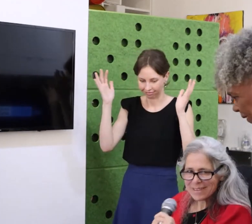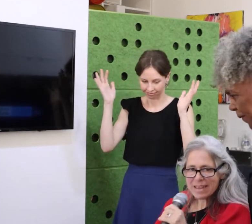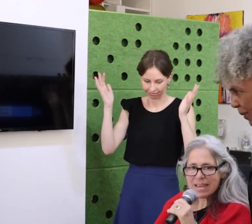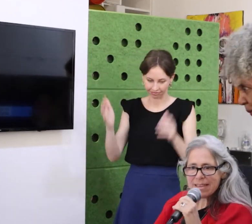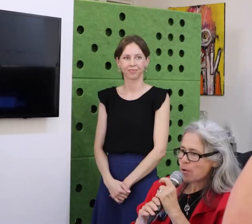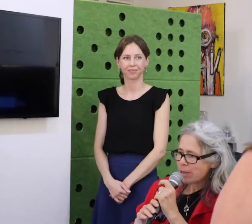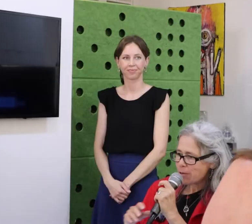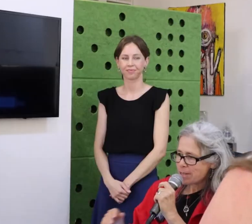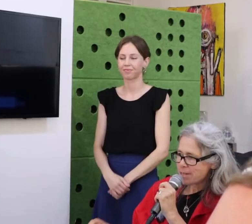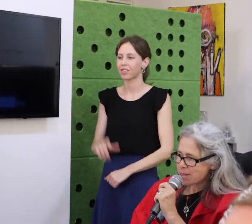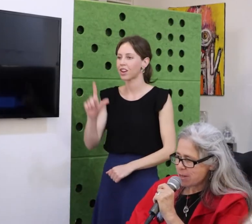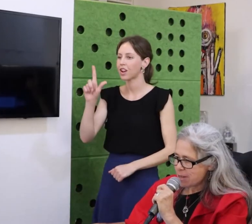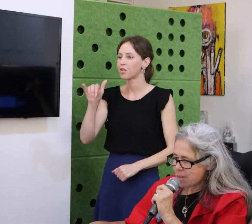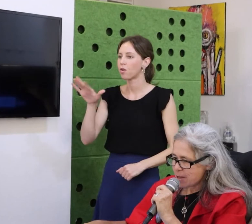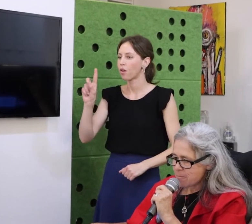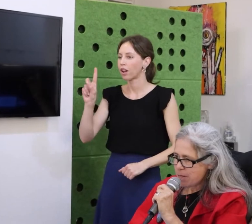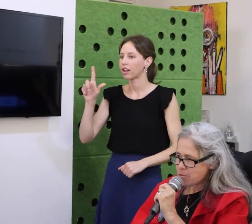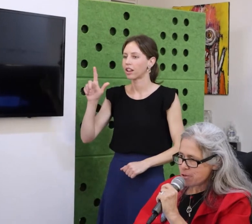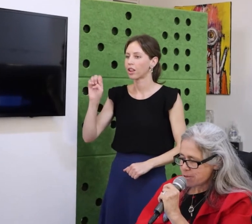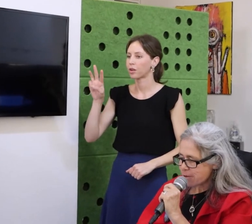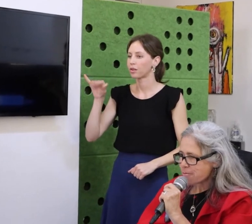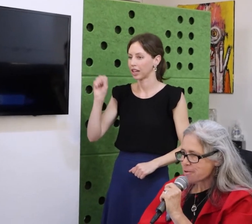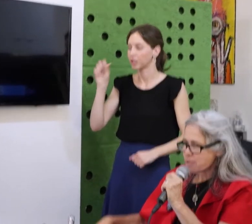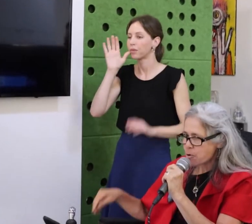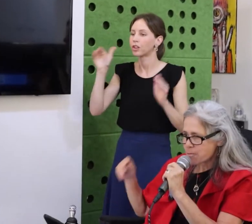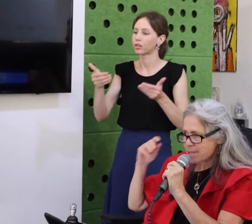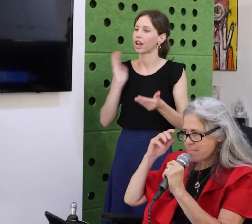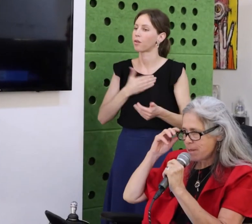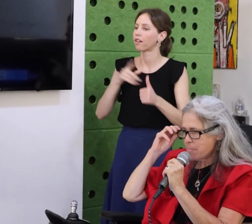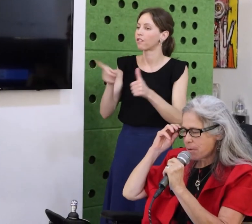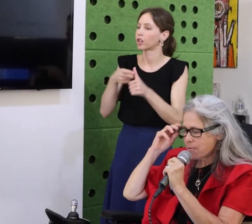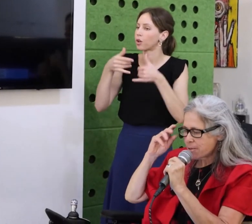But we still have work to do.